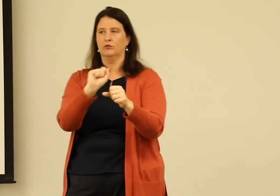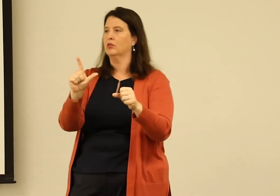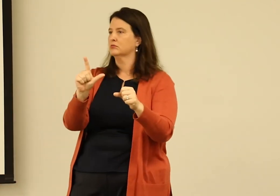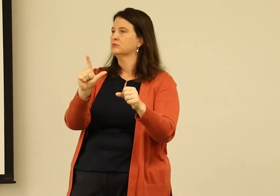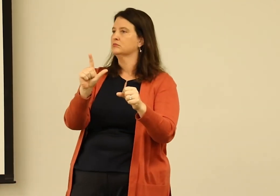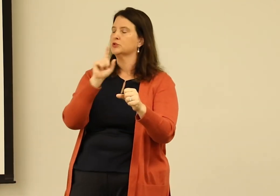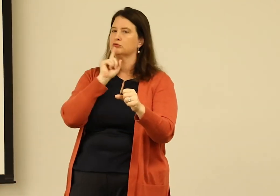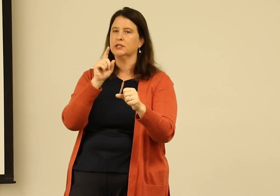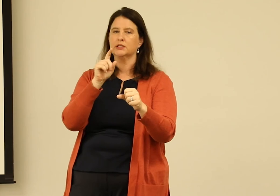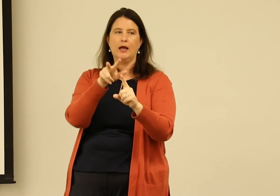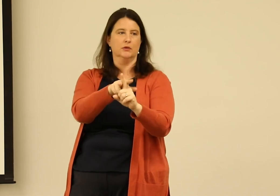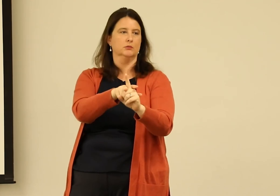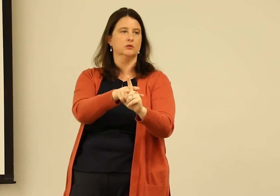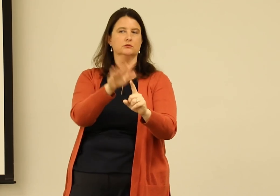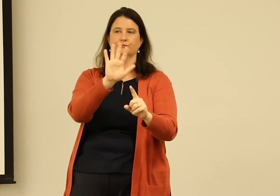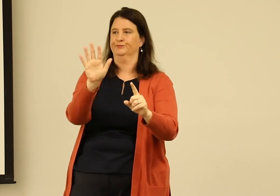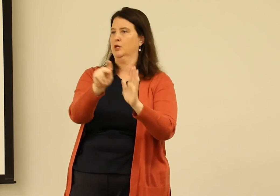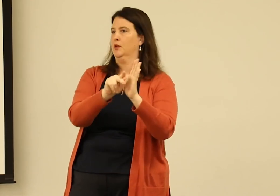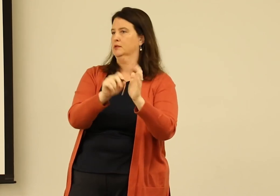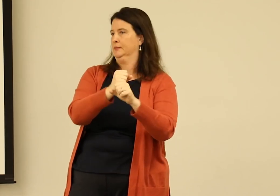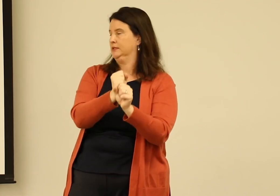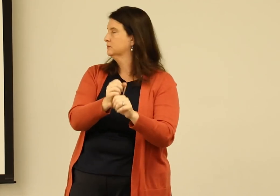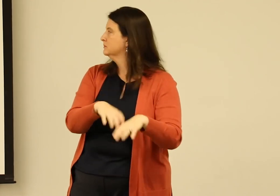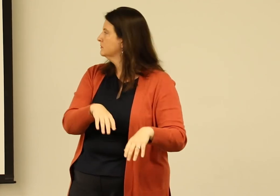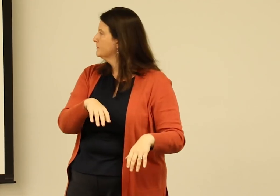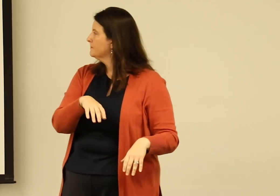but a synthesis of a number of studies that they can build their model on.